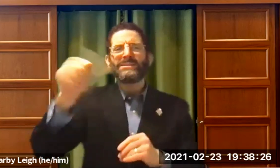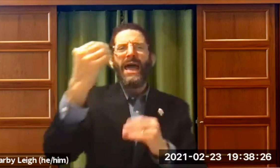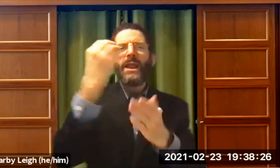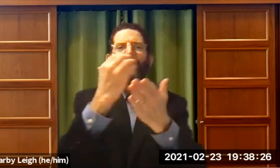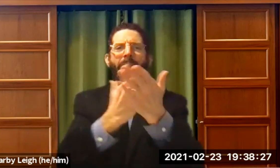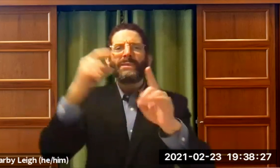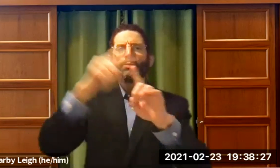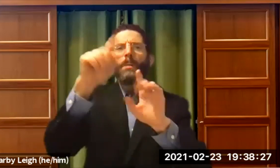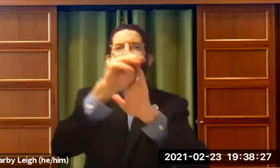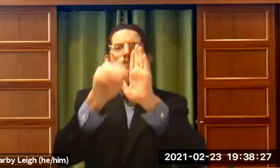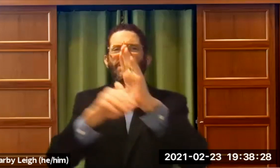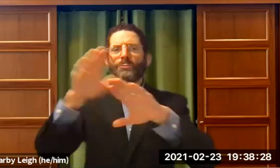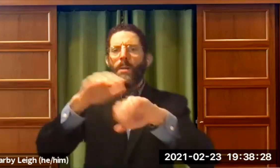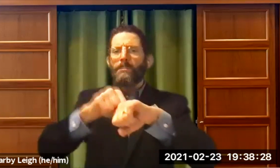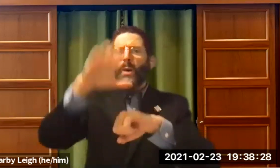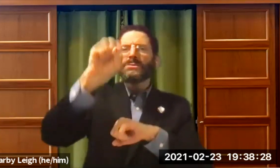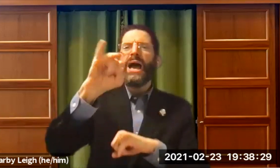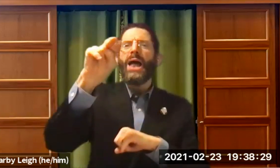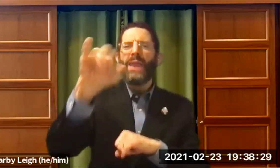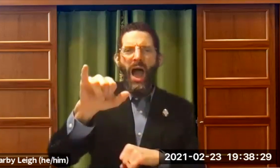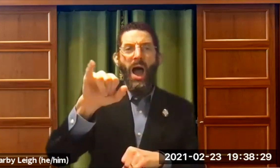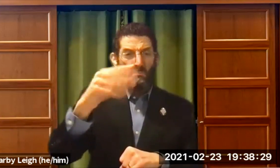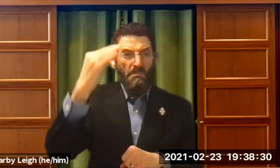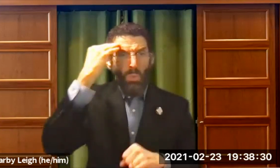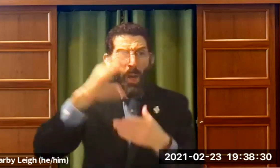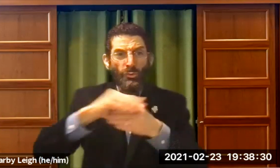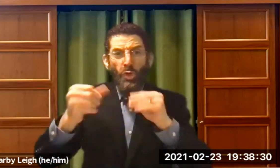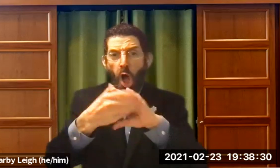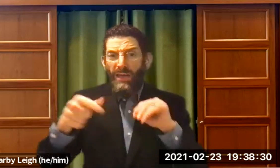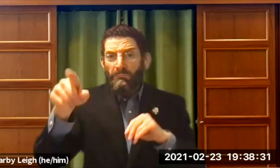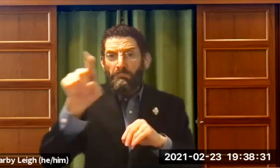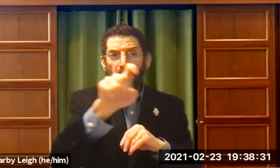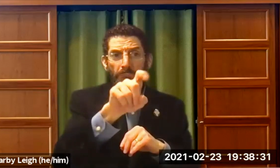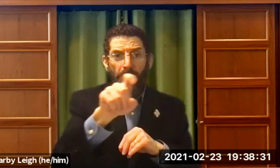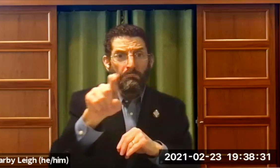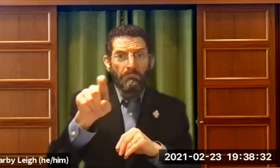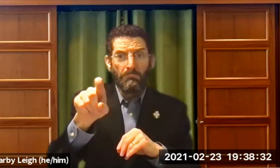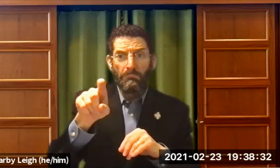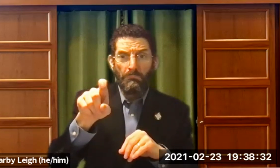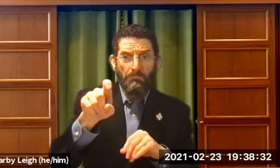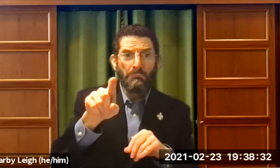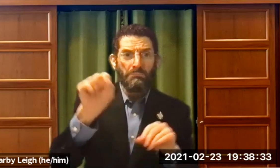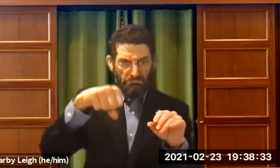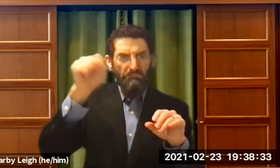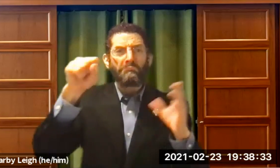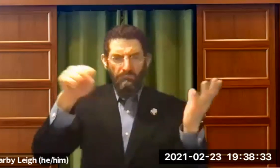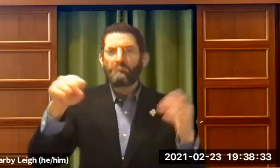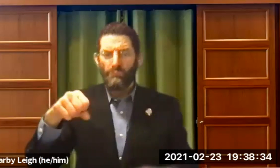God gave the commandments, the ten commandments to Moses at mount sni . You all know that story?